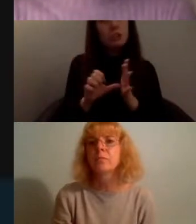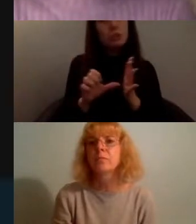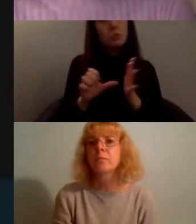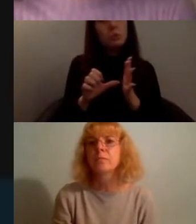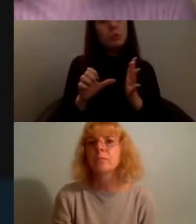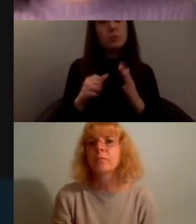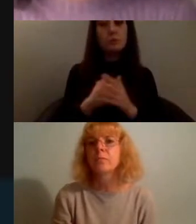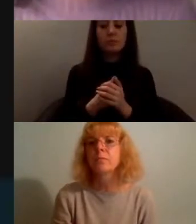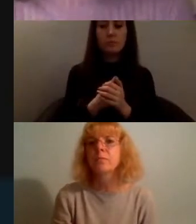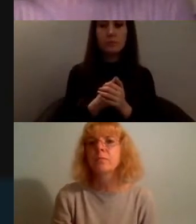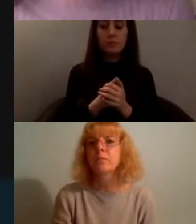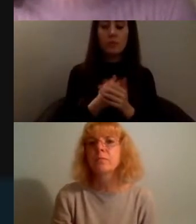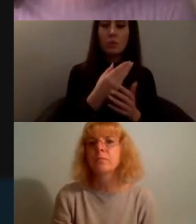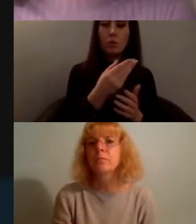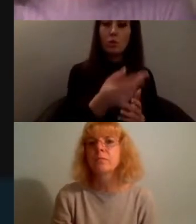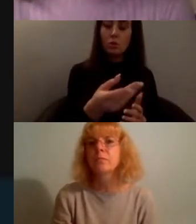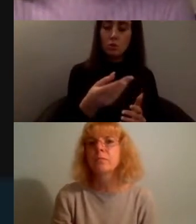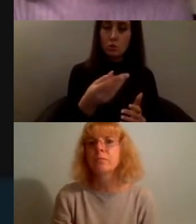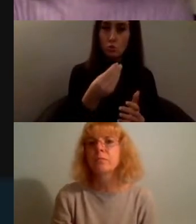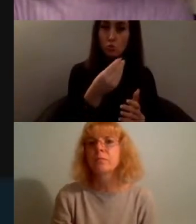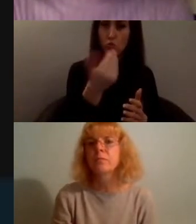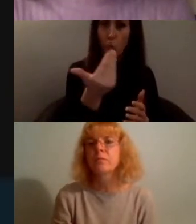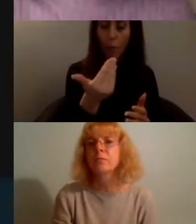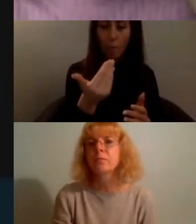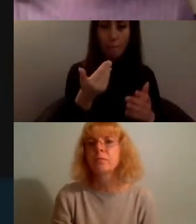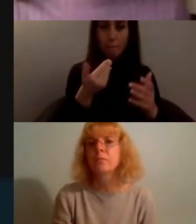some of the questions that i've kind of been exploring um because this has been a really